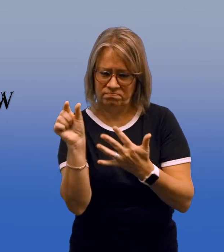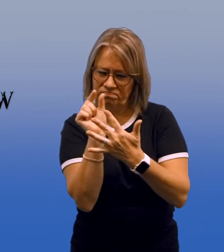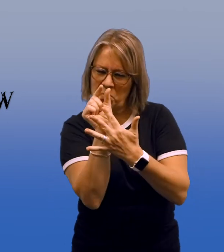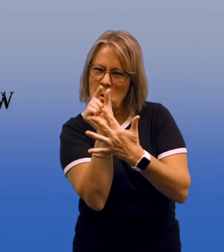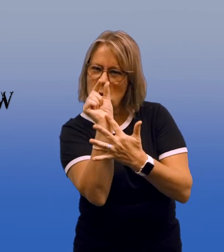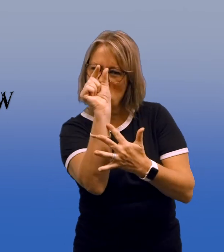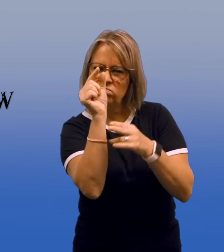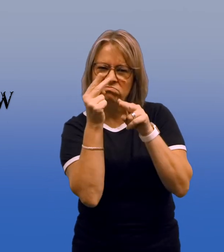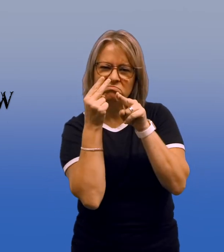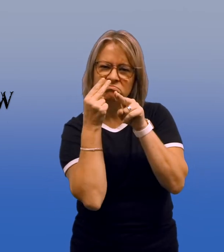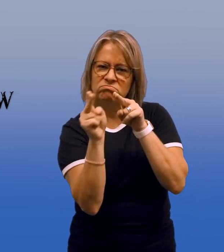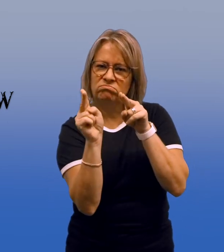He did not write the entire story, only a small part.